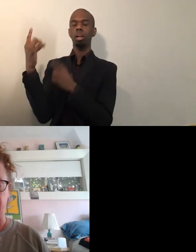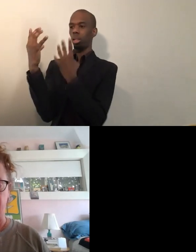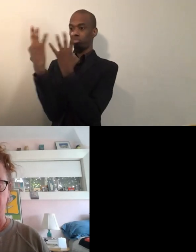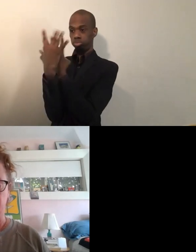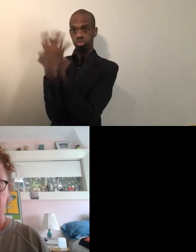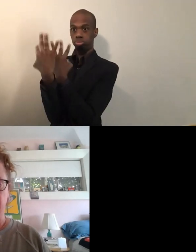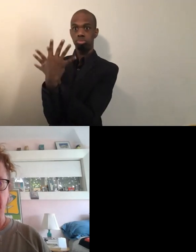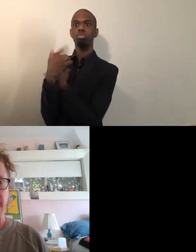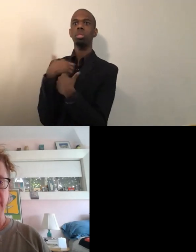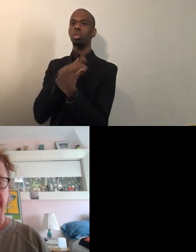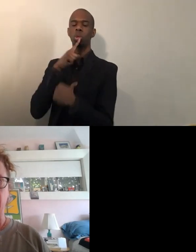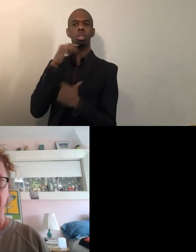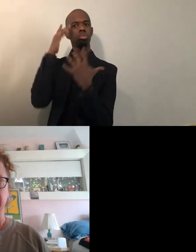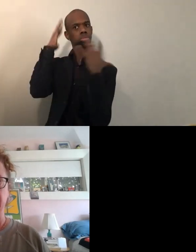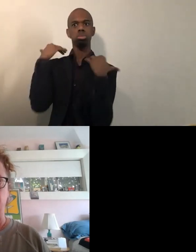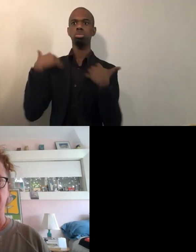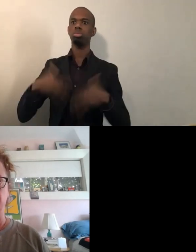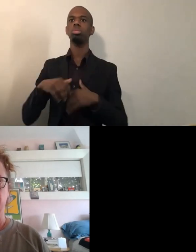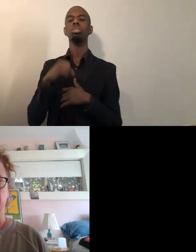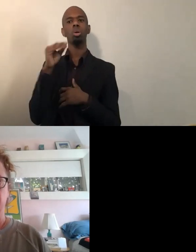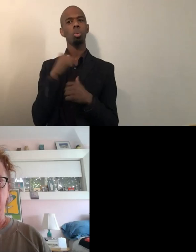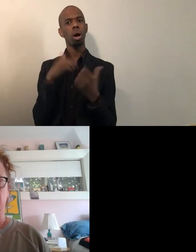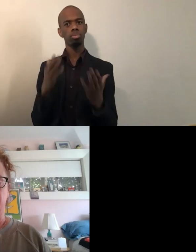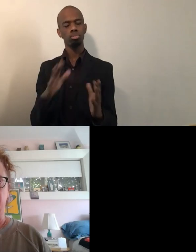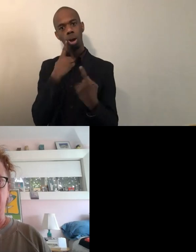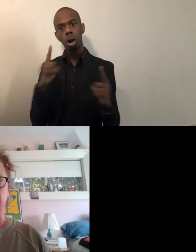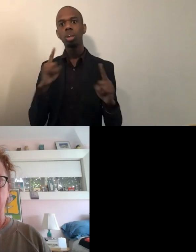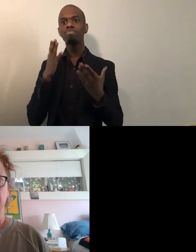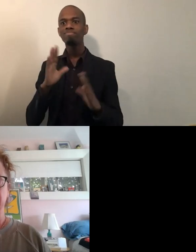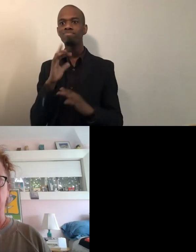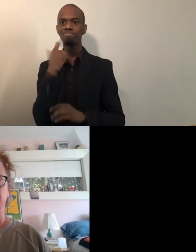And so I just allowed myself, I allowed myself to feel hope,